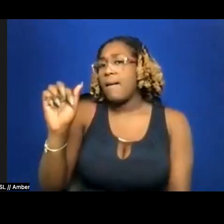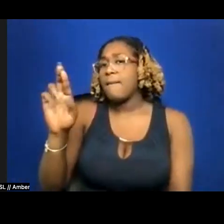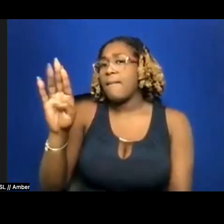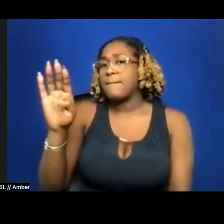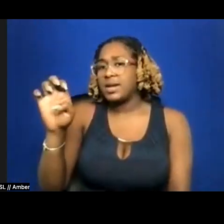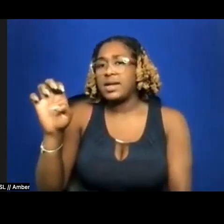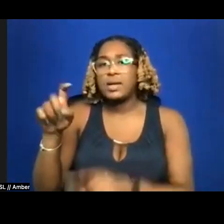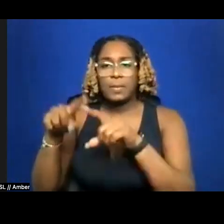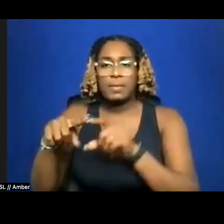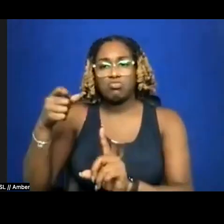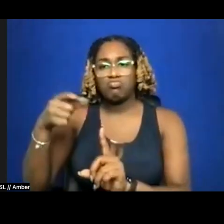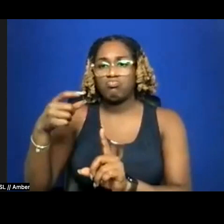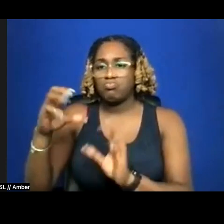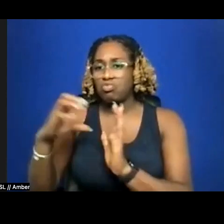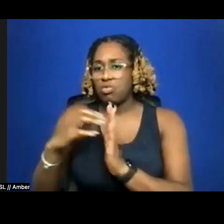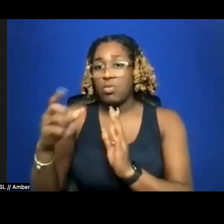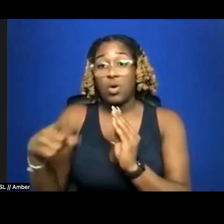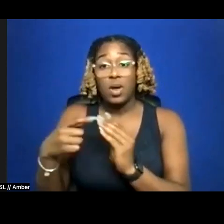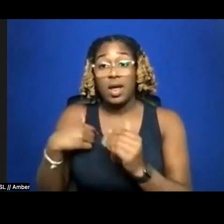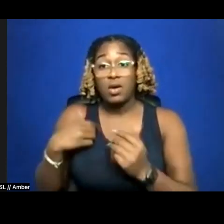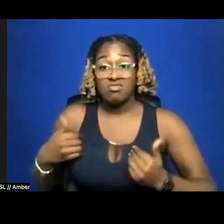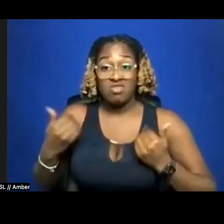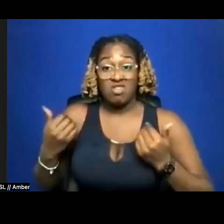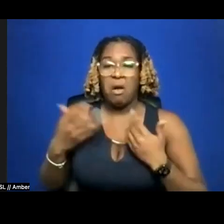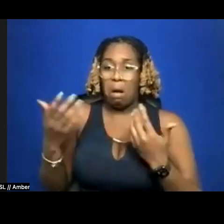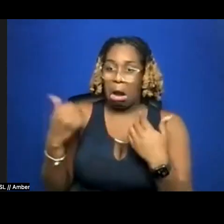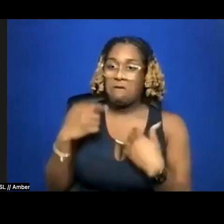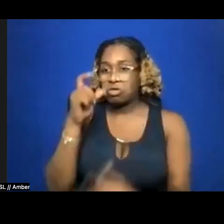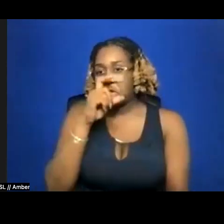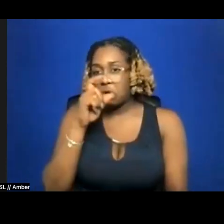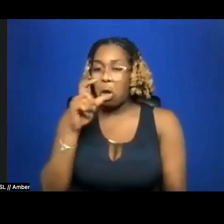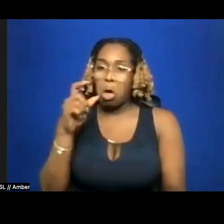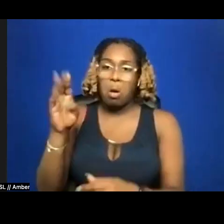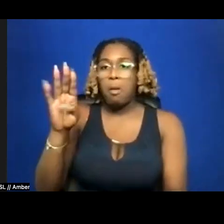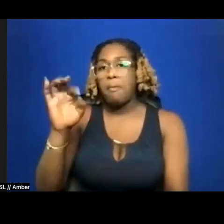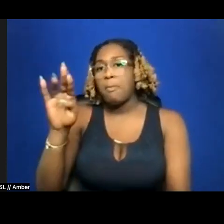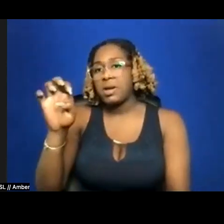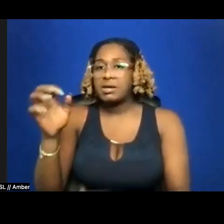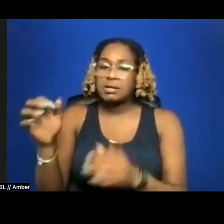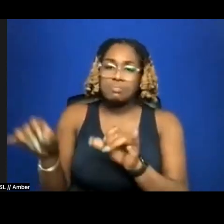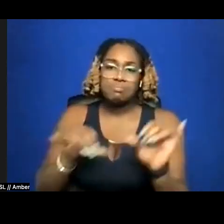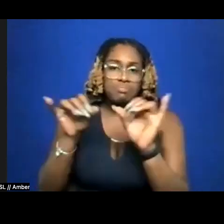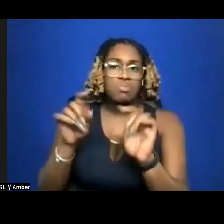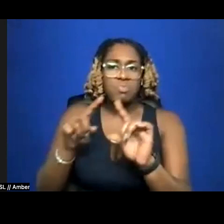I had a Barbie like most folks, but I was also very destructive. And so one night,